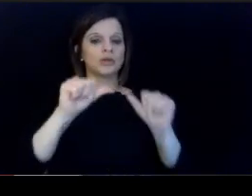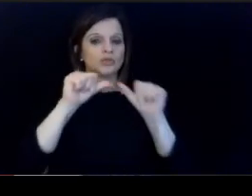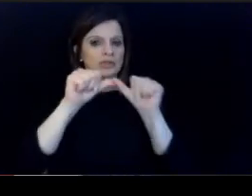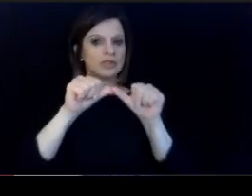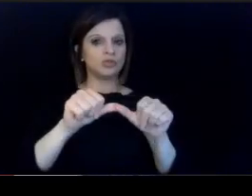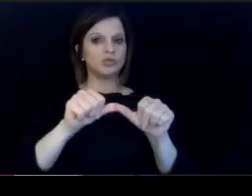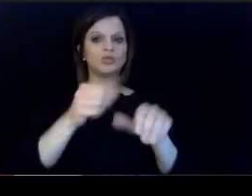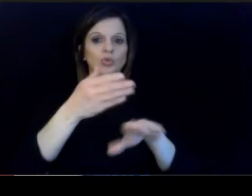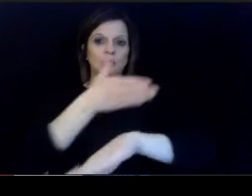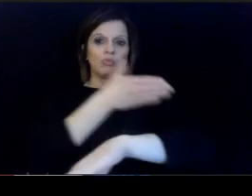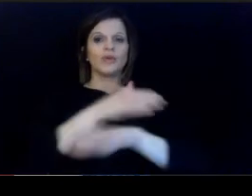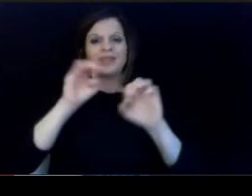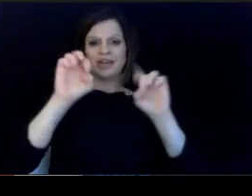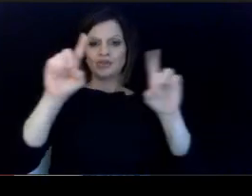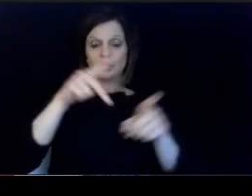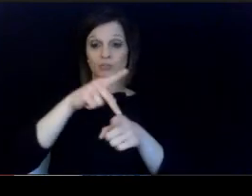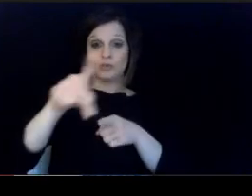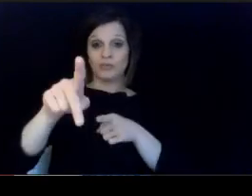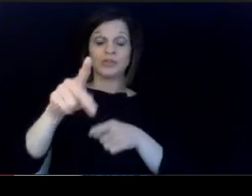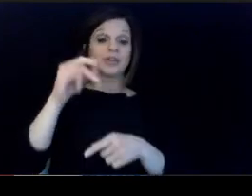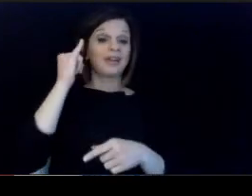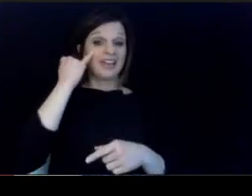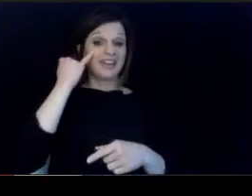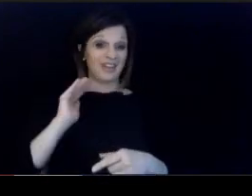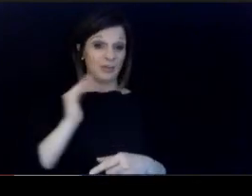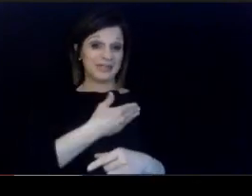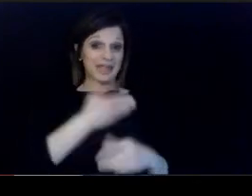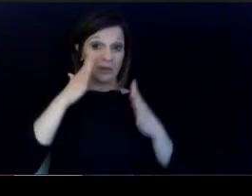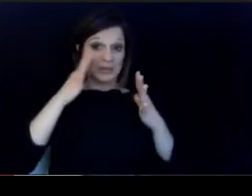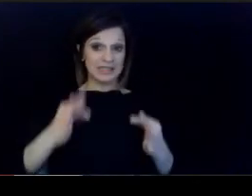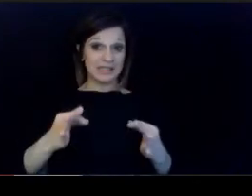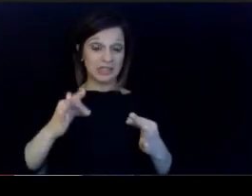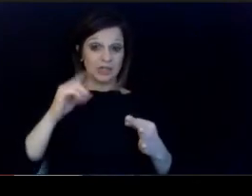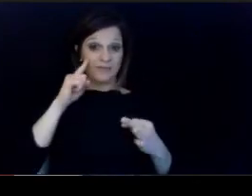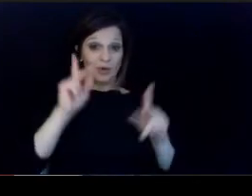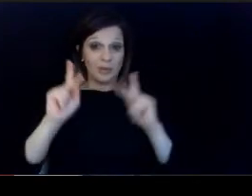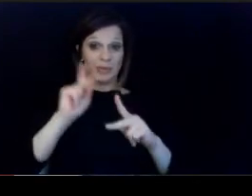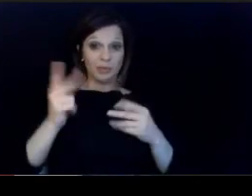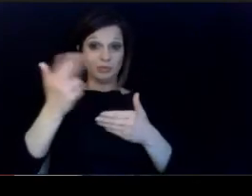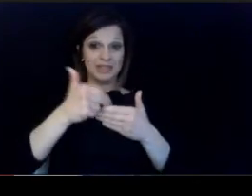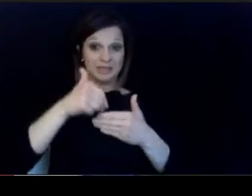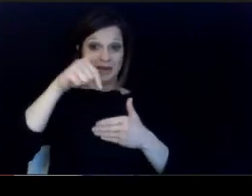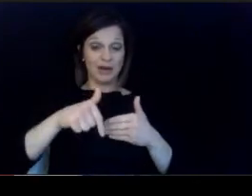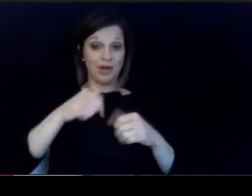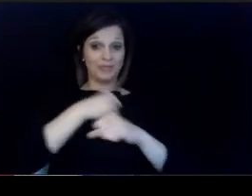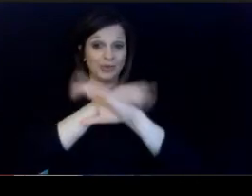the education profession. Of course, if it was up to this. group that's on this call, we would.